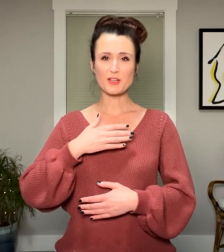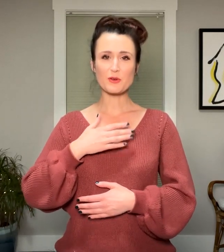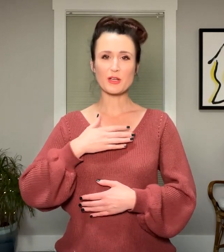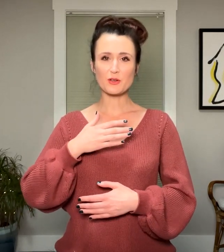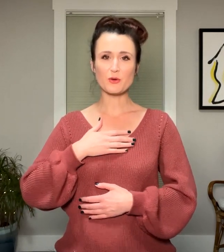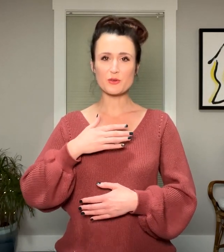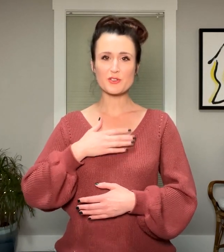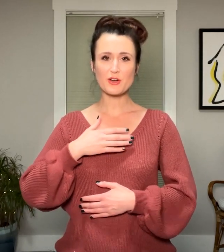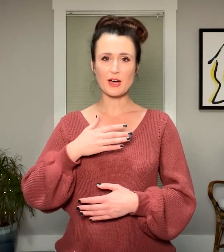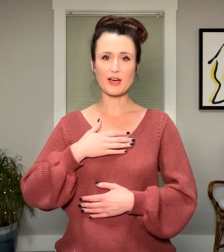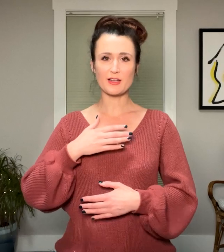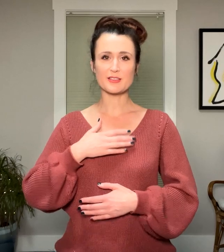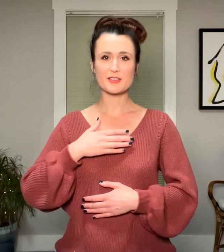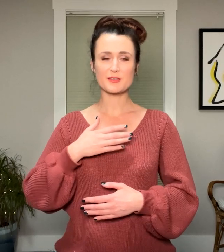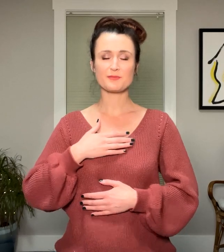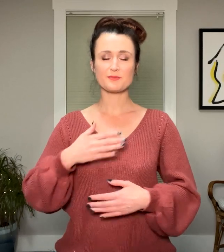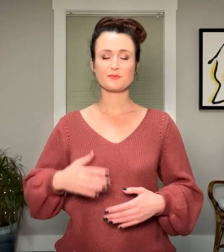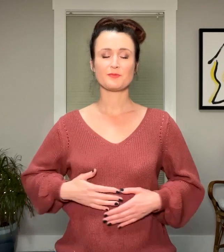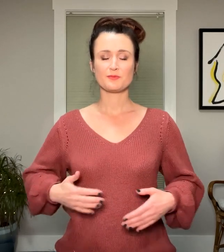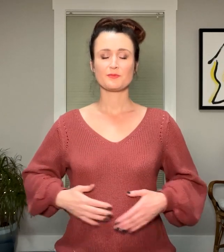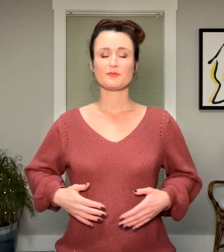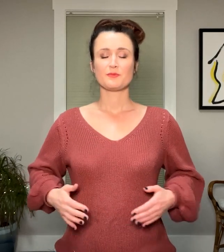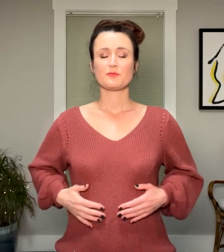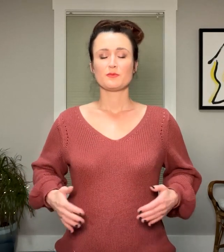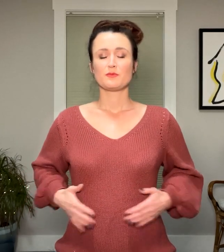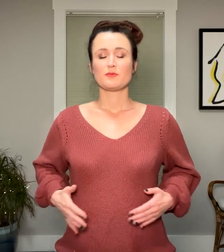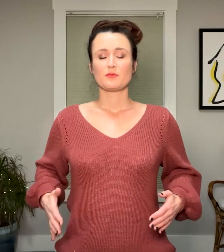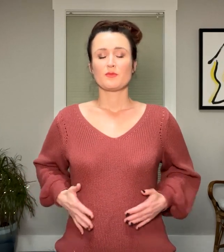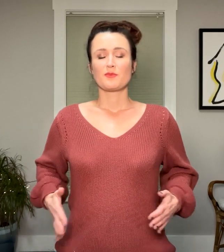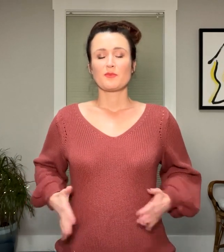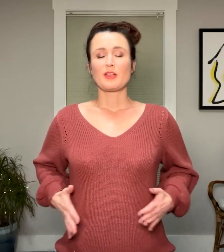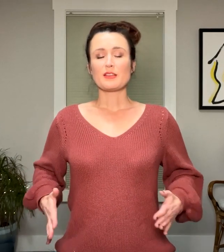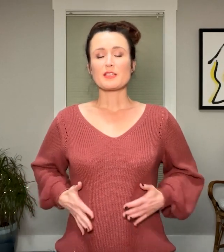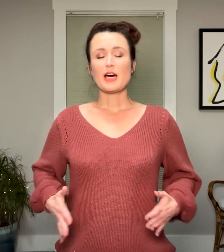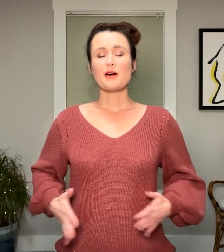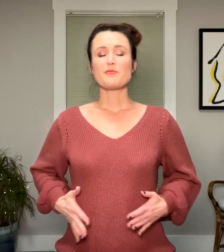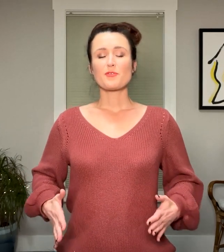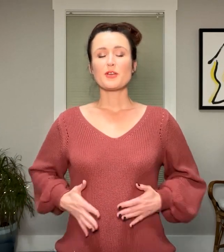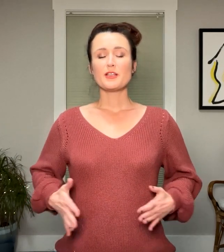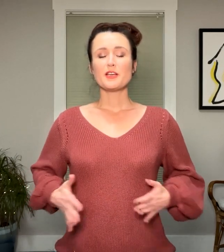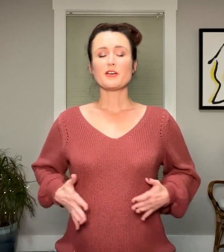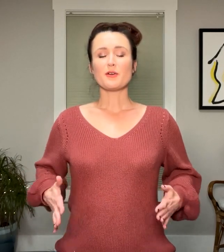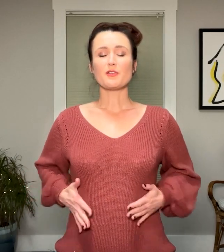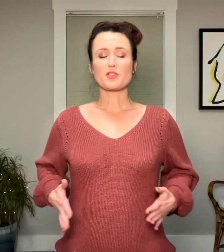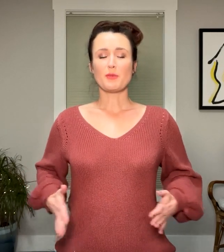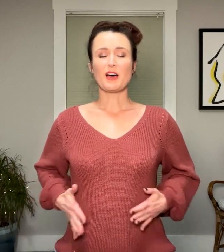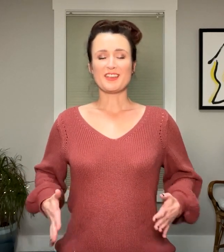you can close your eyes and tap freely around your body